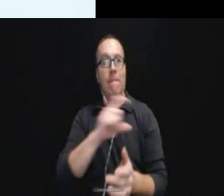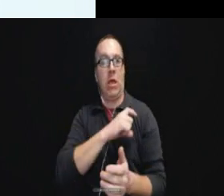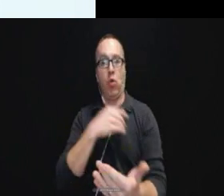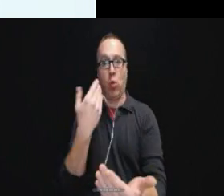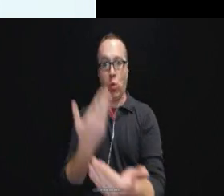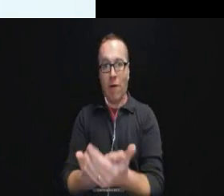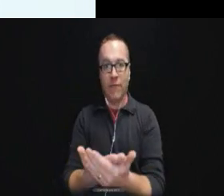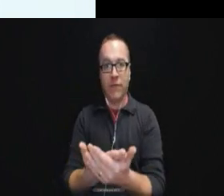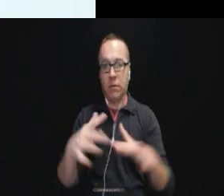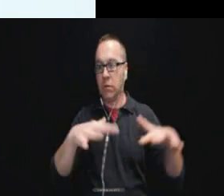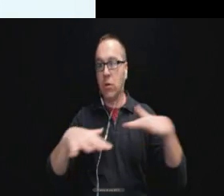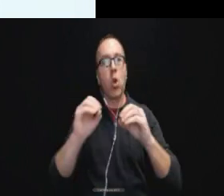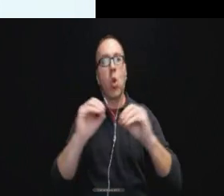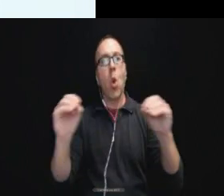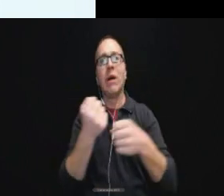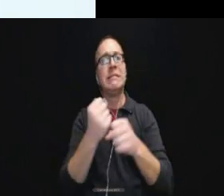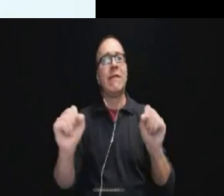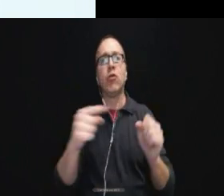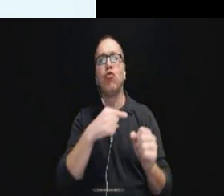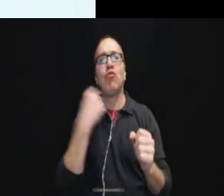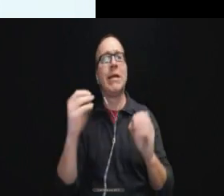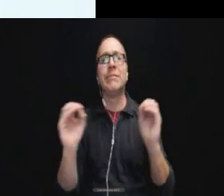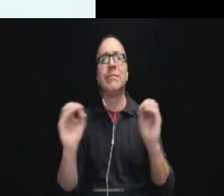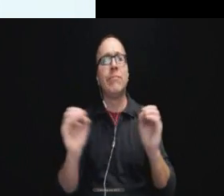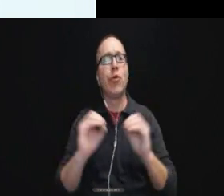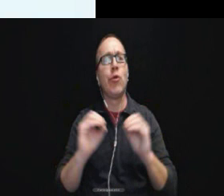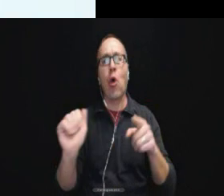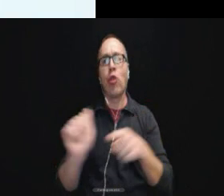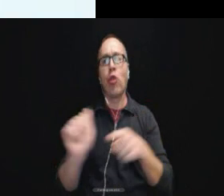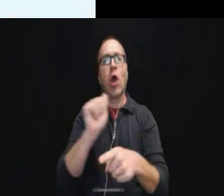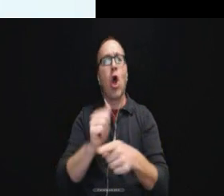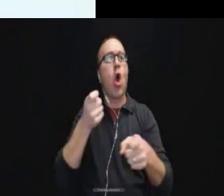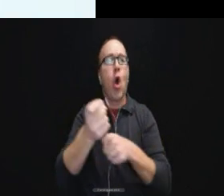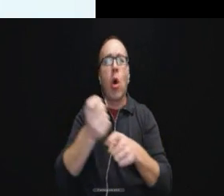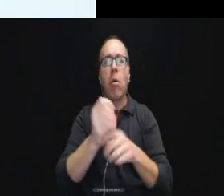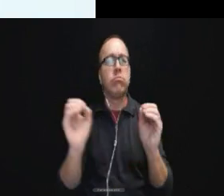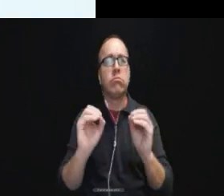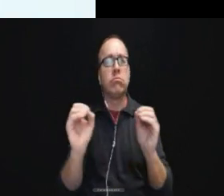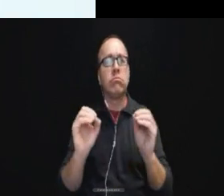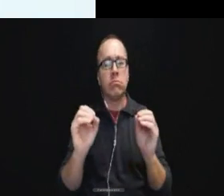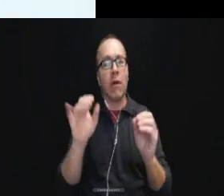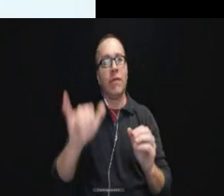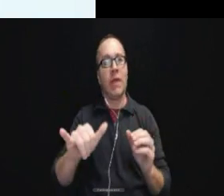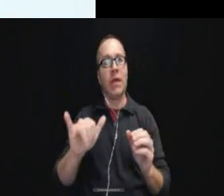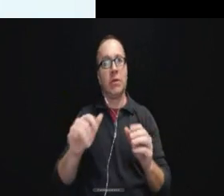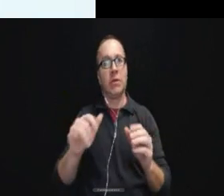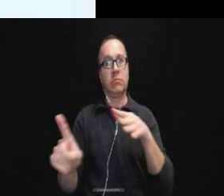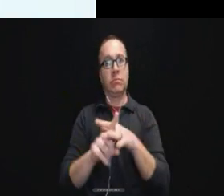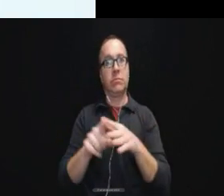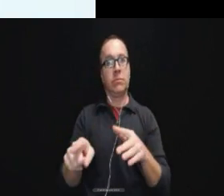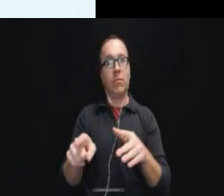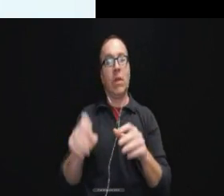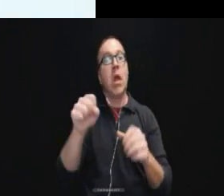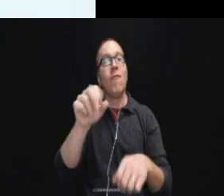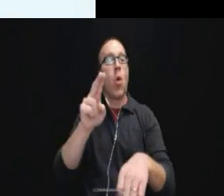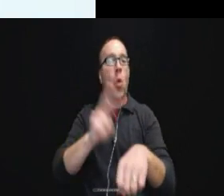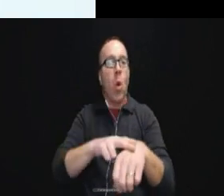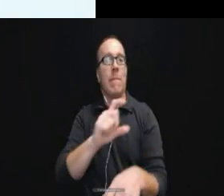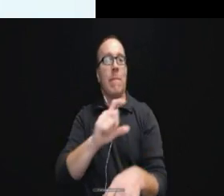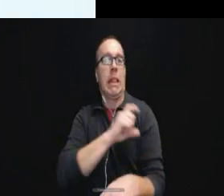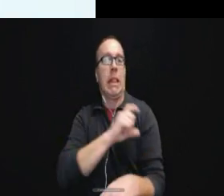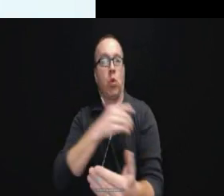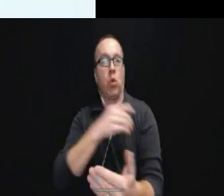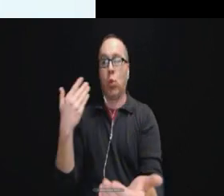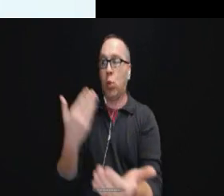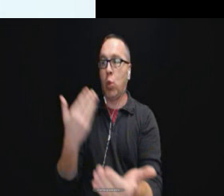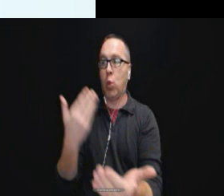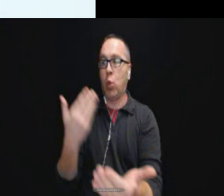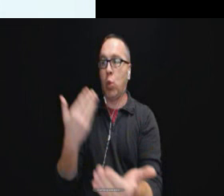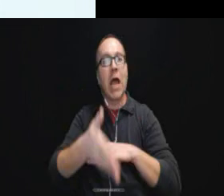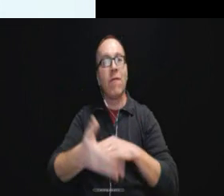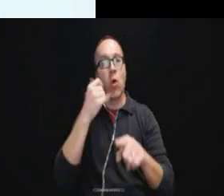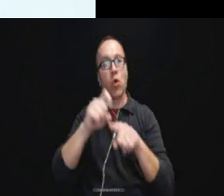In this circumstance even though yes, it was a police arriving after a telephone call,